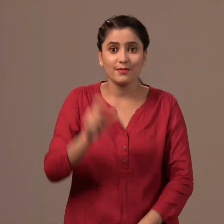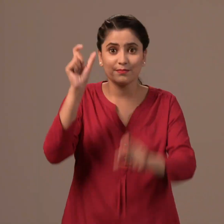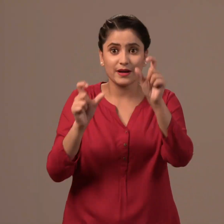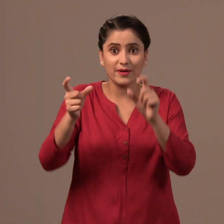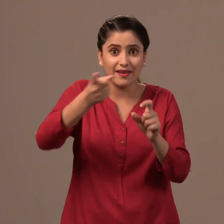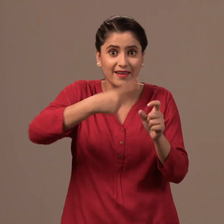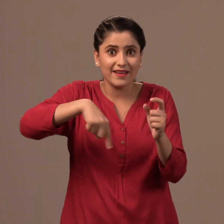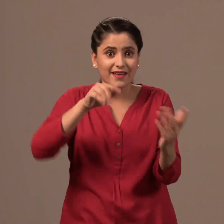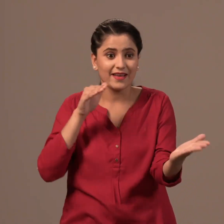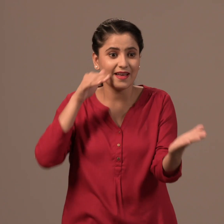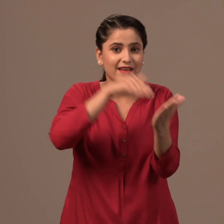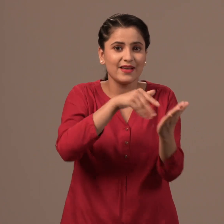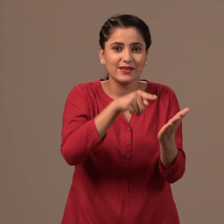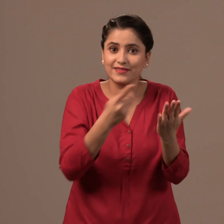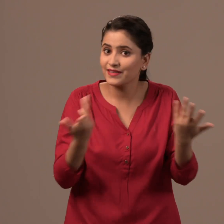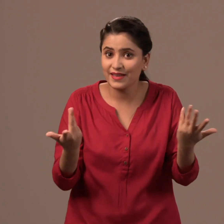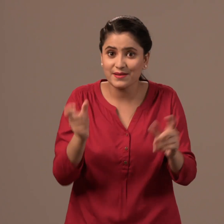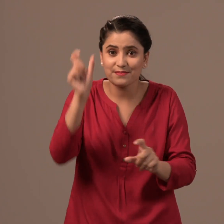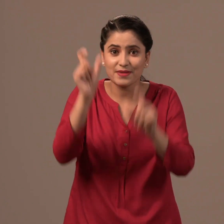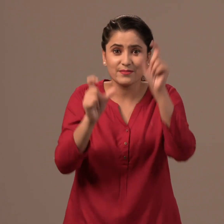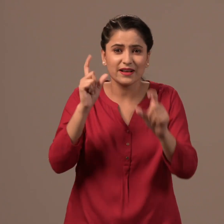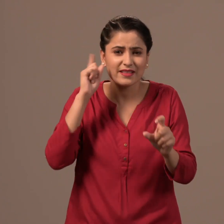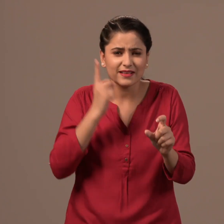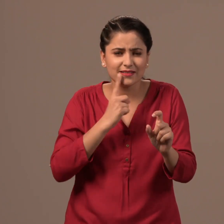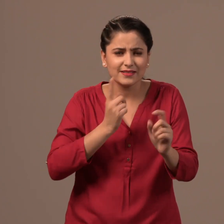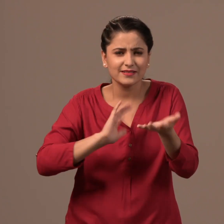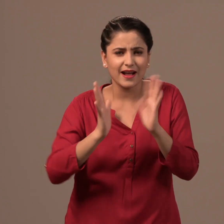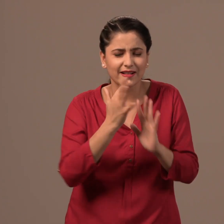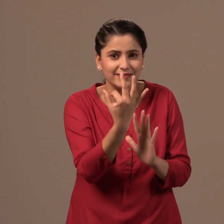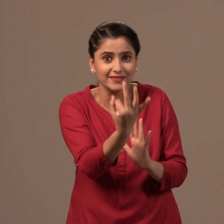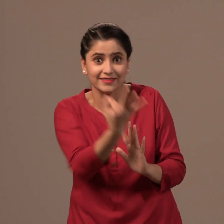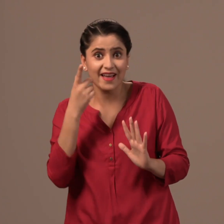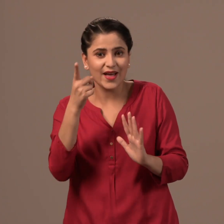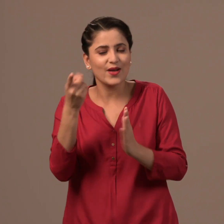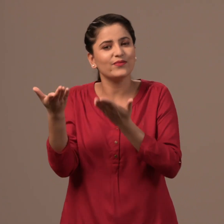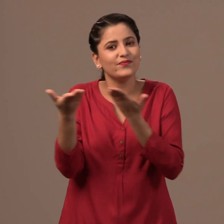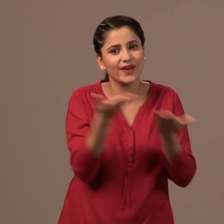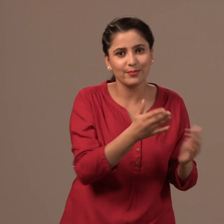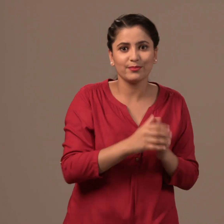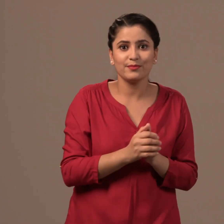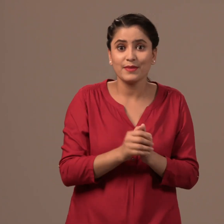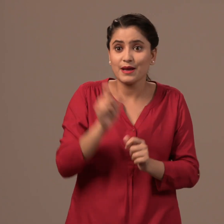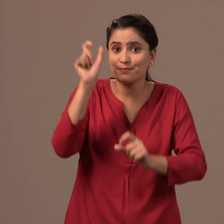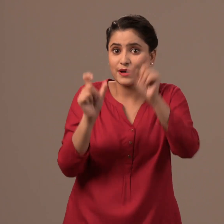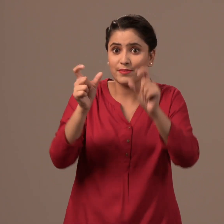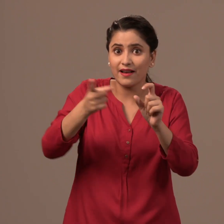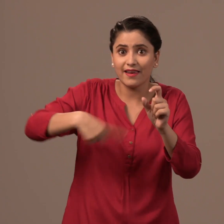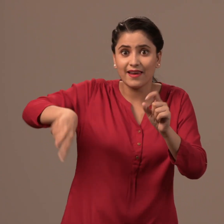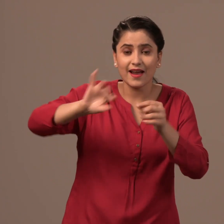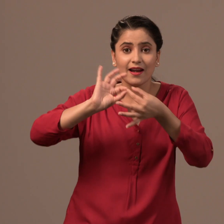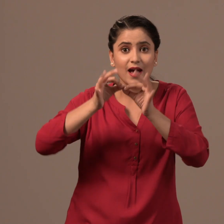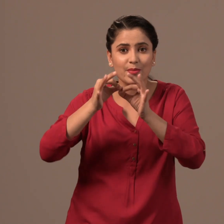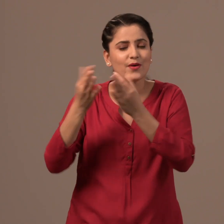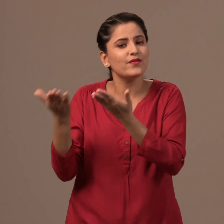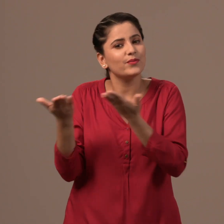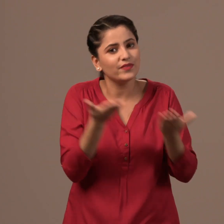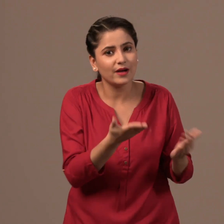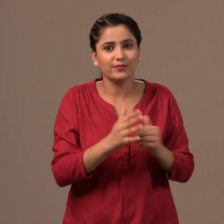Who can attend? Deaf people fluent in ISL are welcome. Interpreters are welcome.